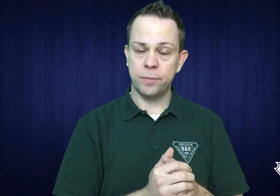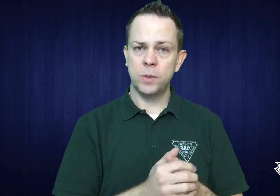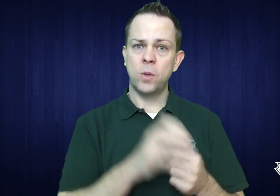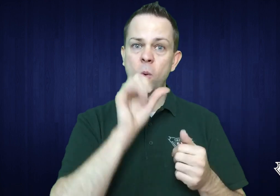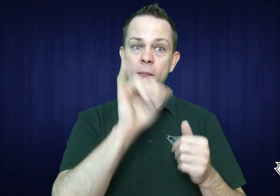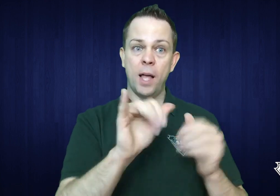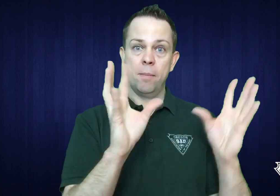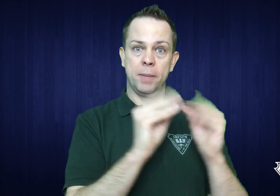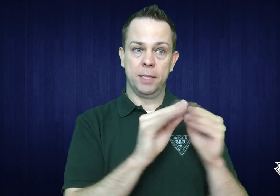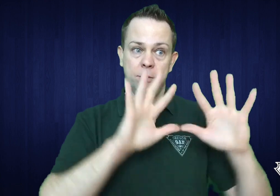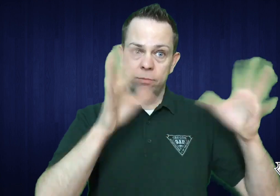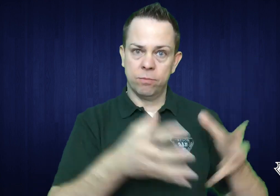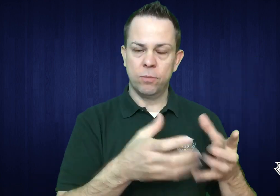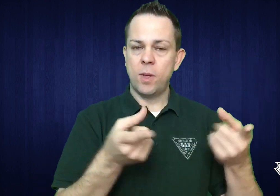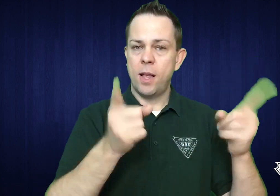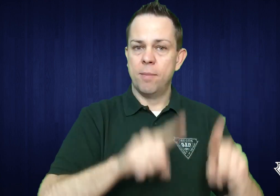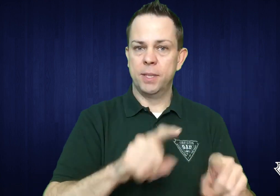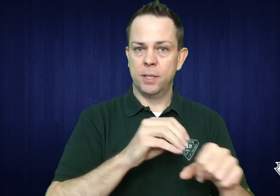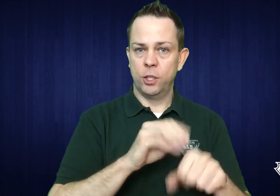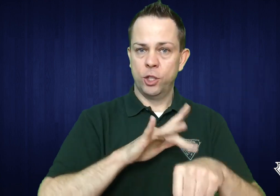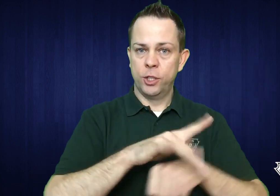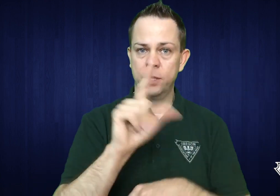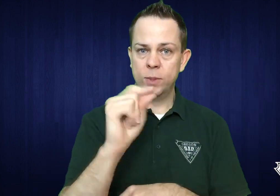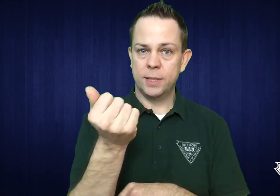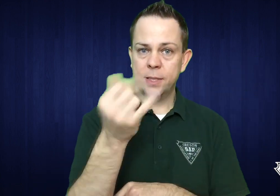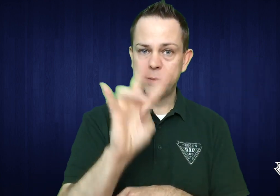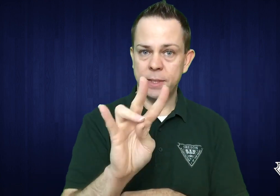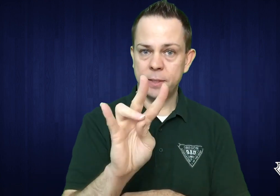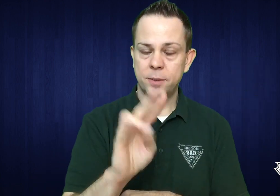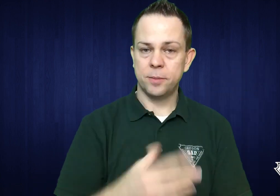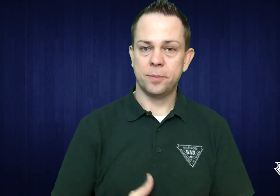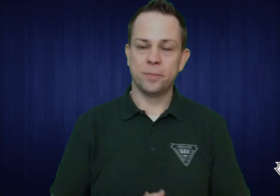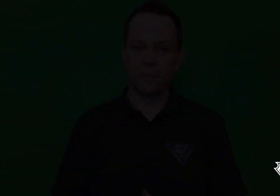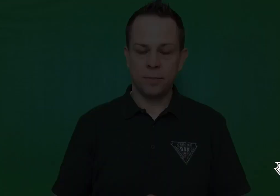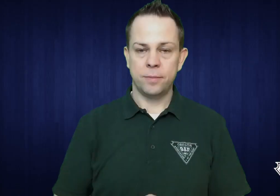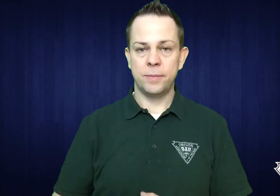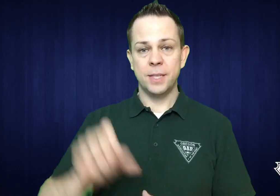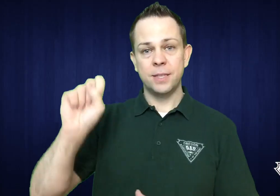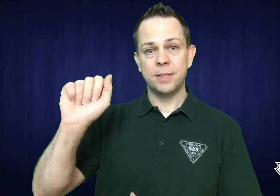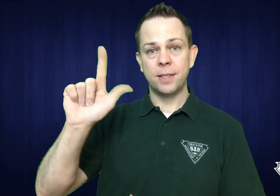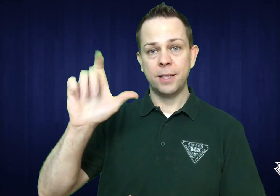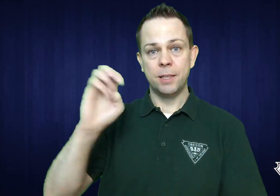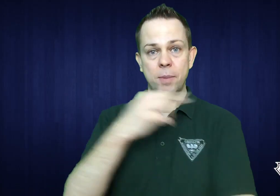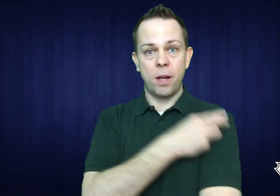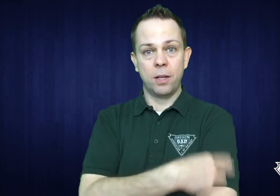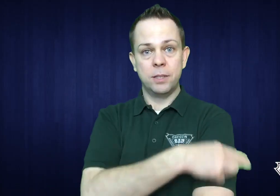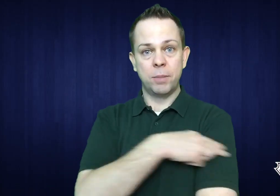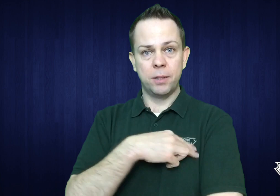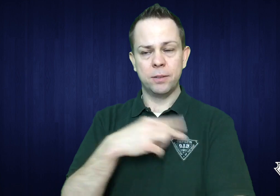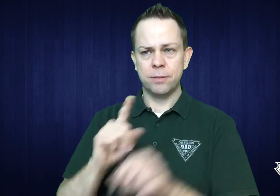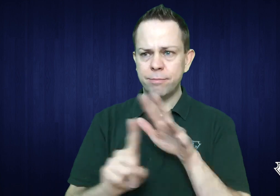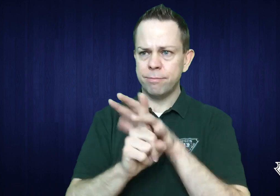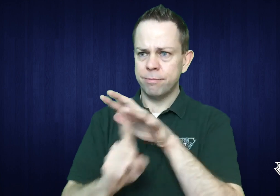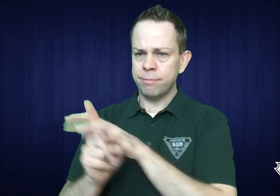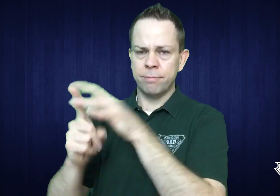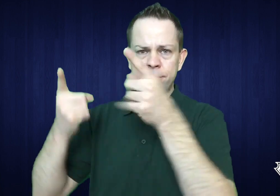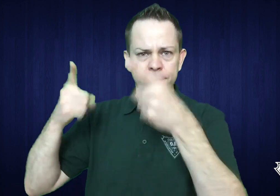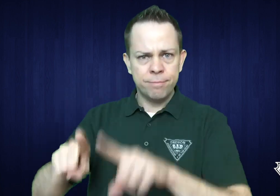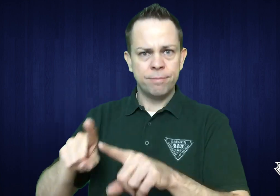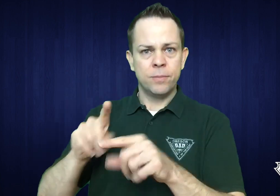This meeting will happen in early 2017. Salem Hospital has been having issues come up